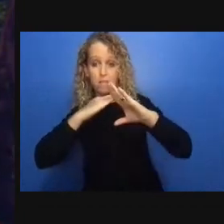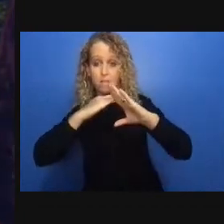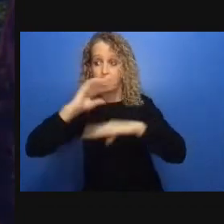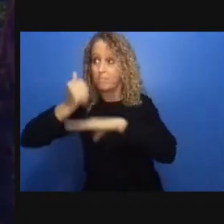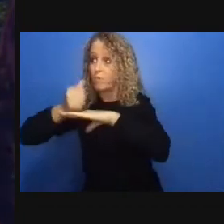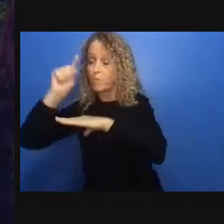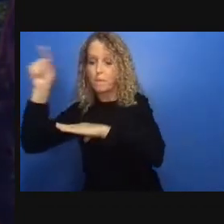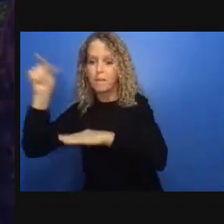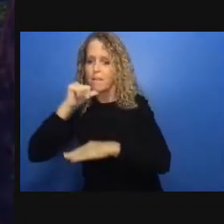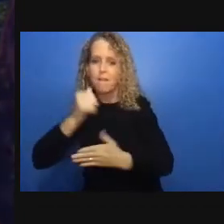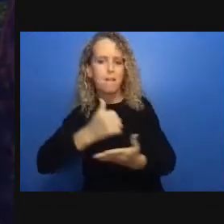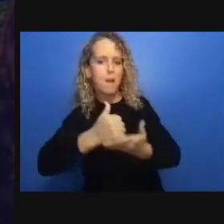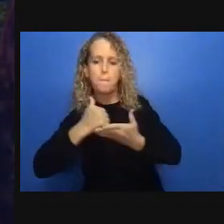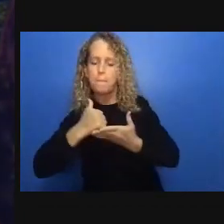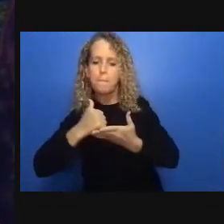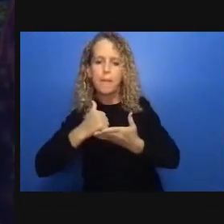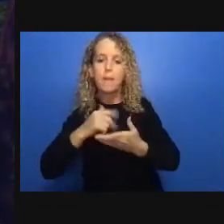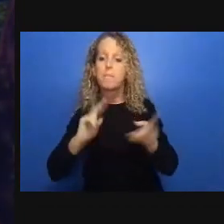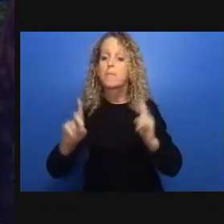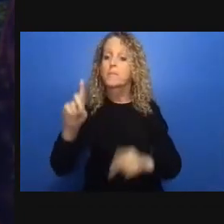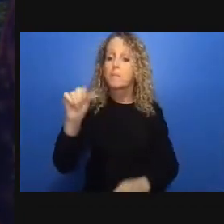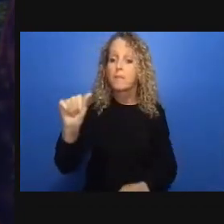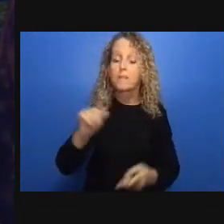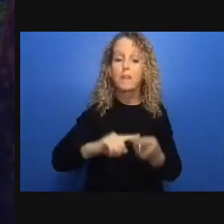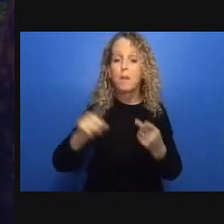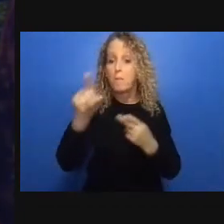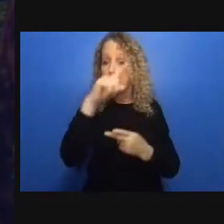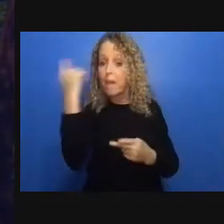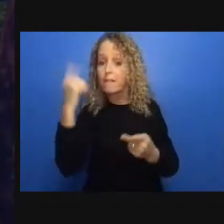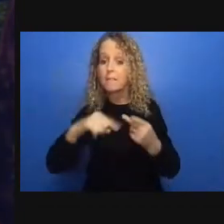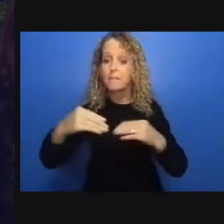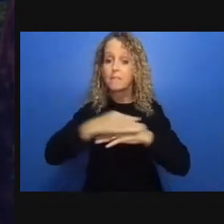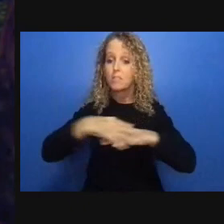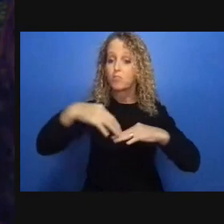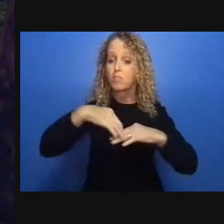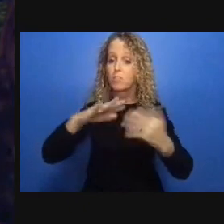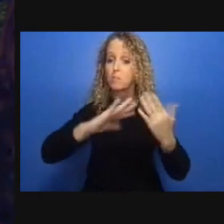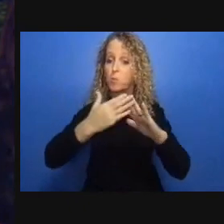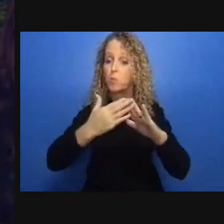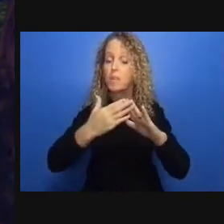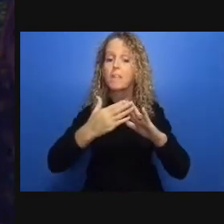to be in school and that all states have a responsibility to create policy in the best